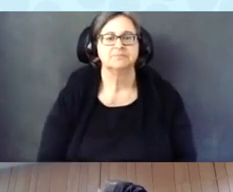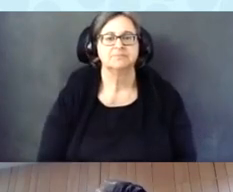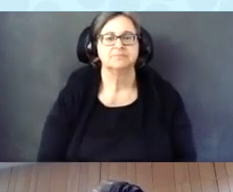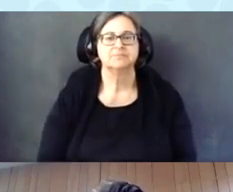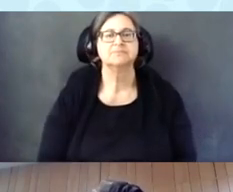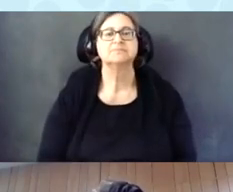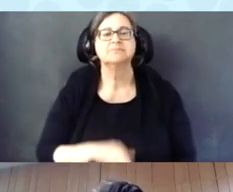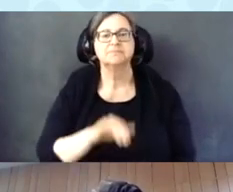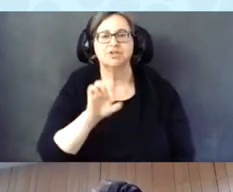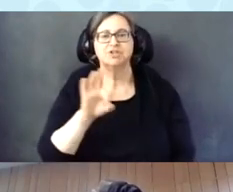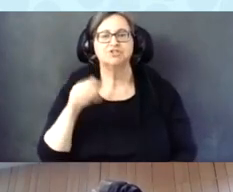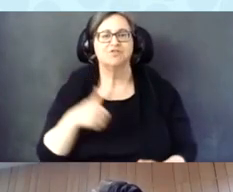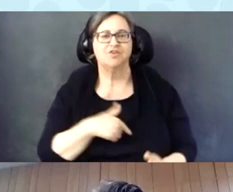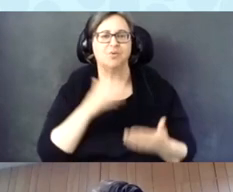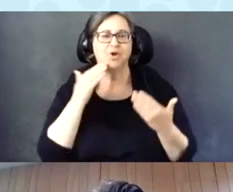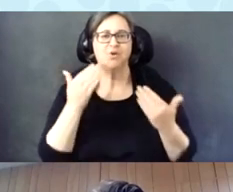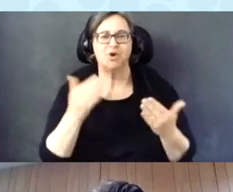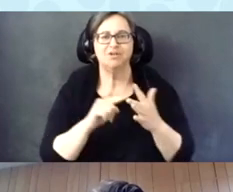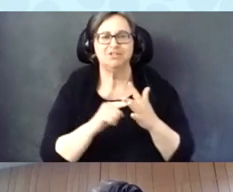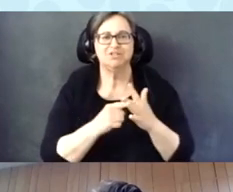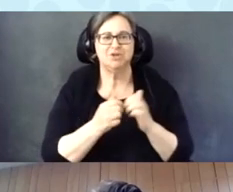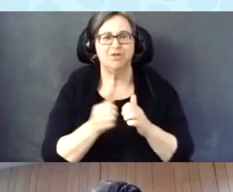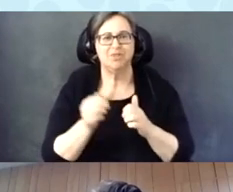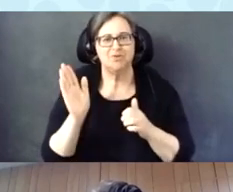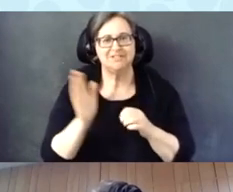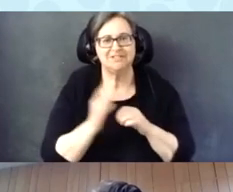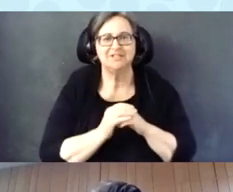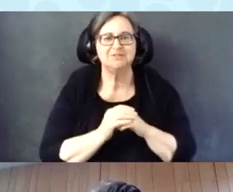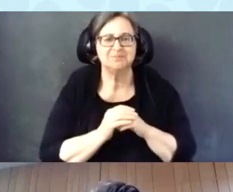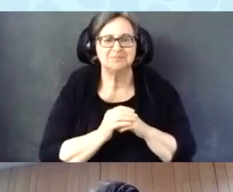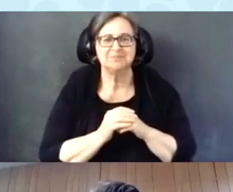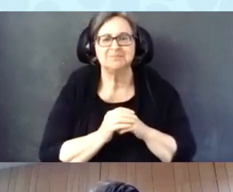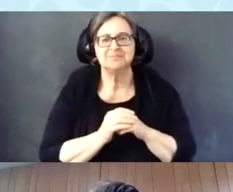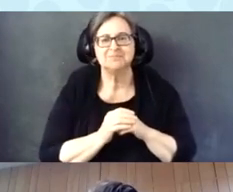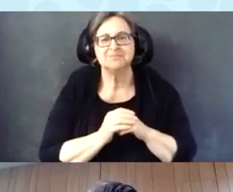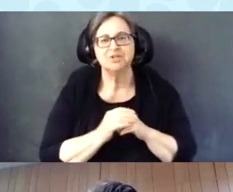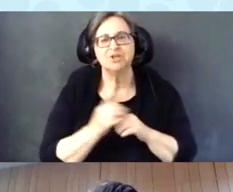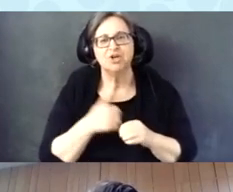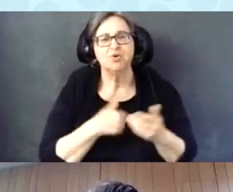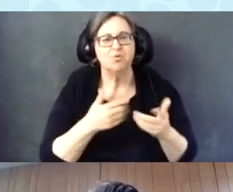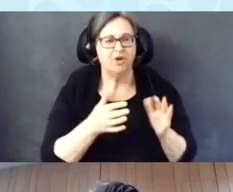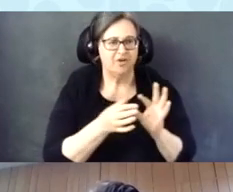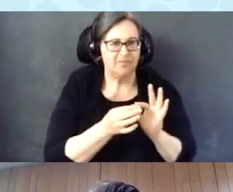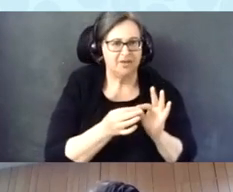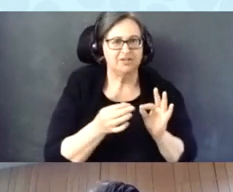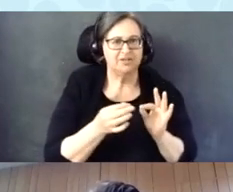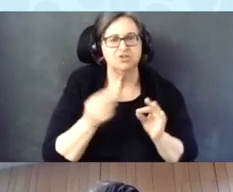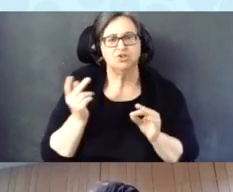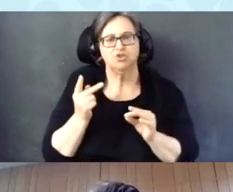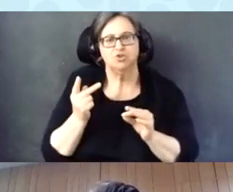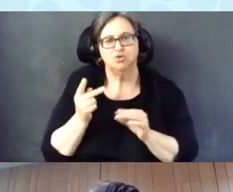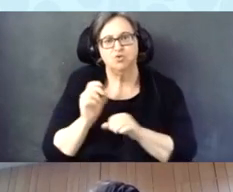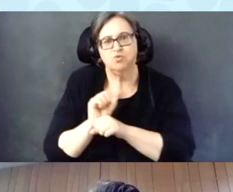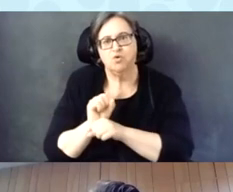And we'll get started with the presentation. So, as we mentioned, Lou Ann and I are with the National Federation of the Blind.